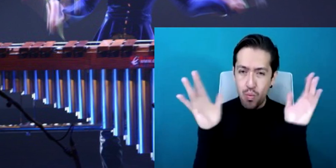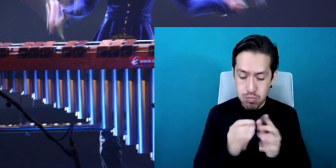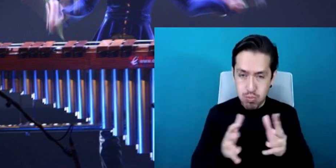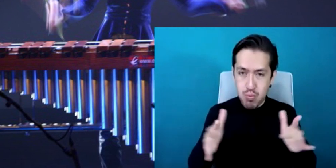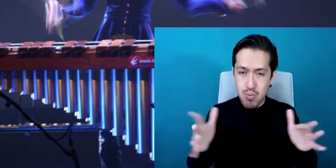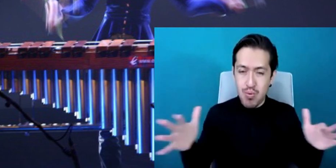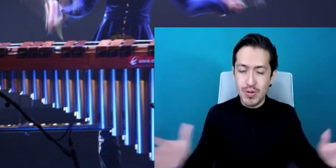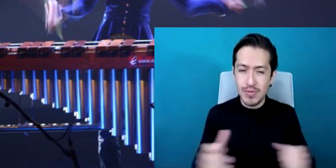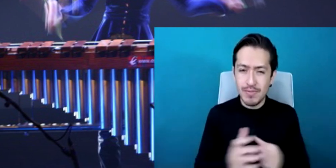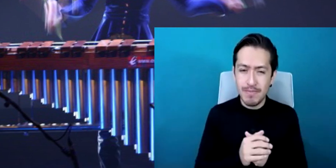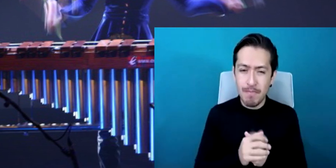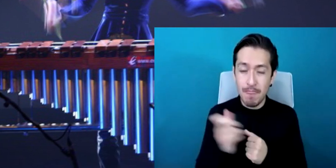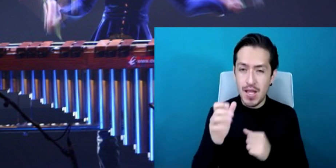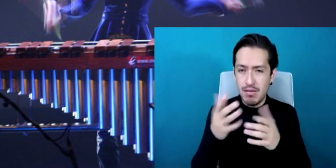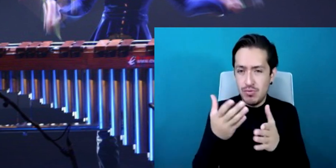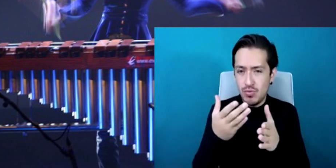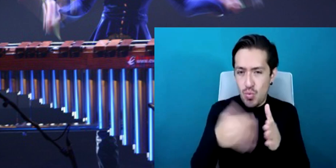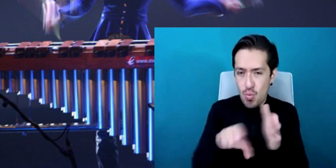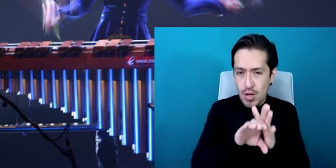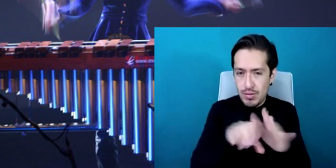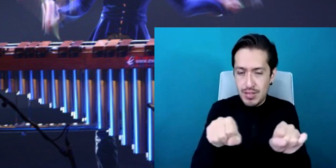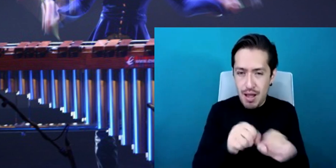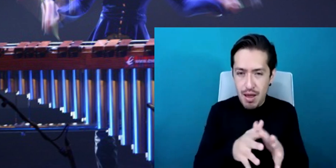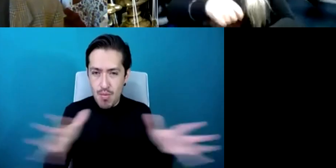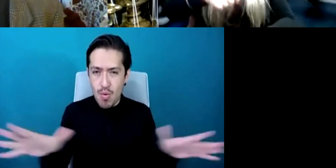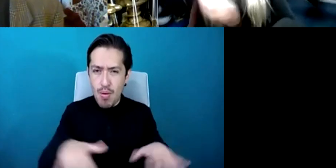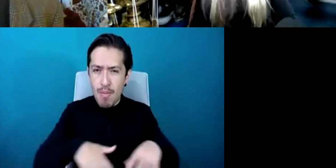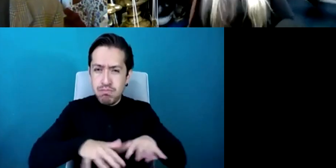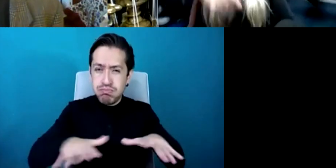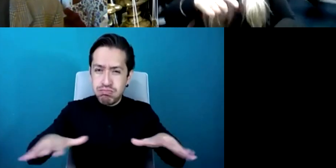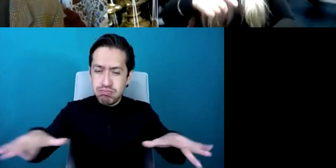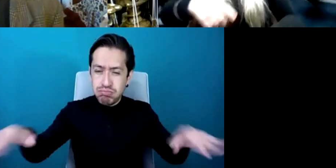so it isn't just a case of something soft and now something's loud and you have to show that action